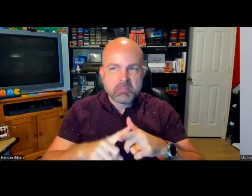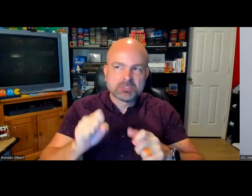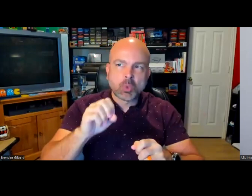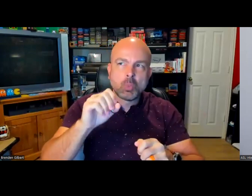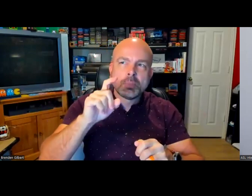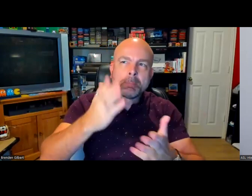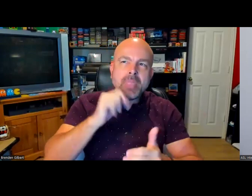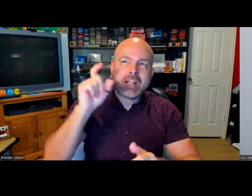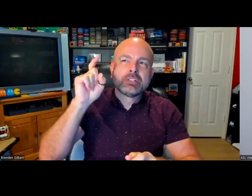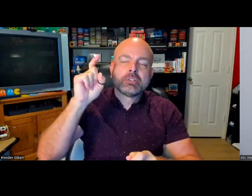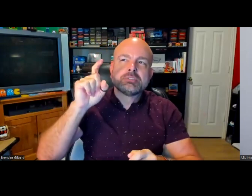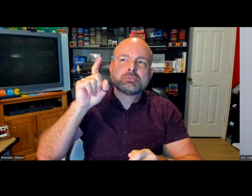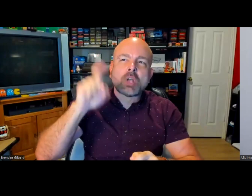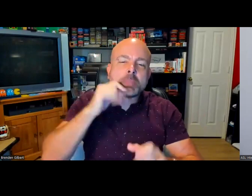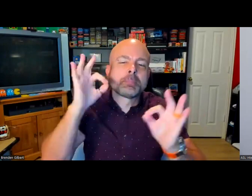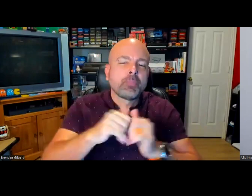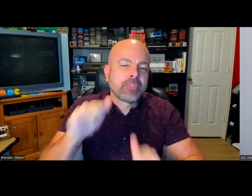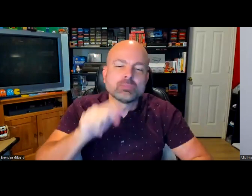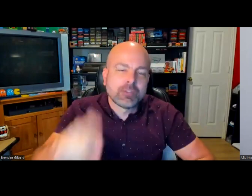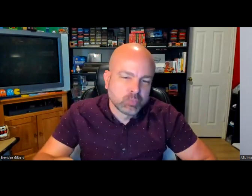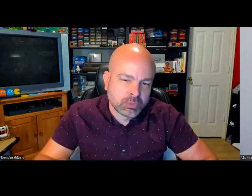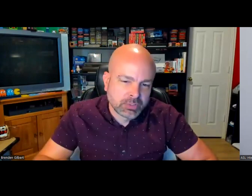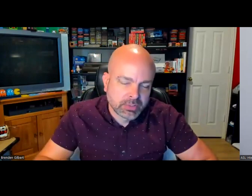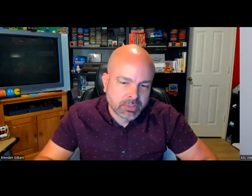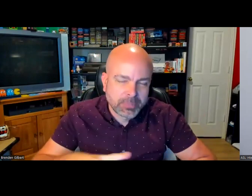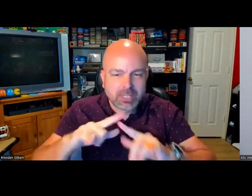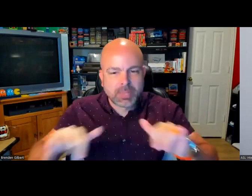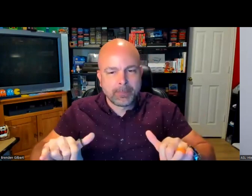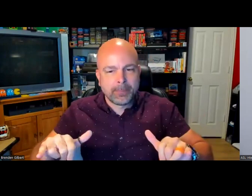right, or something indicating it's behind you. It doesn't have